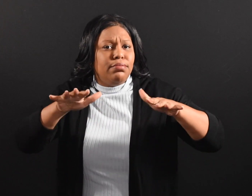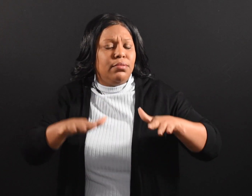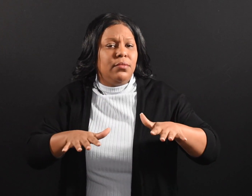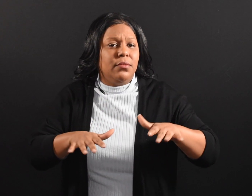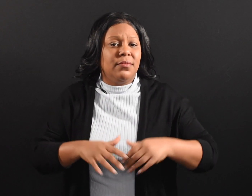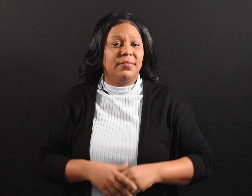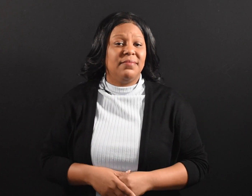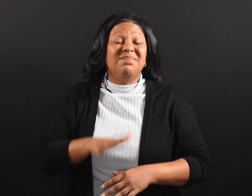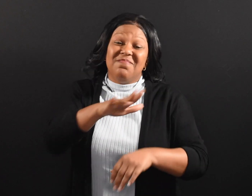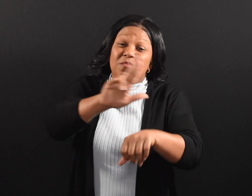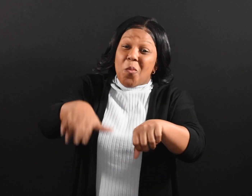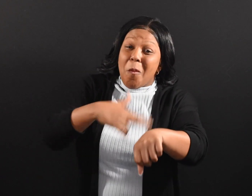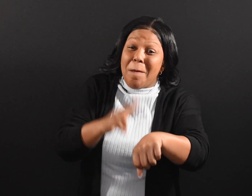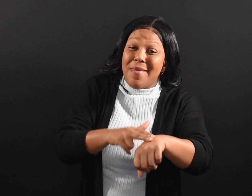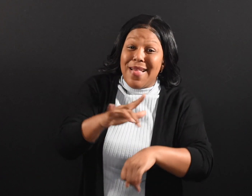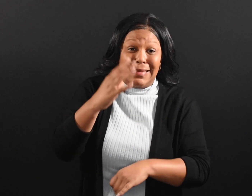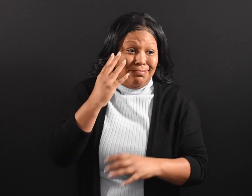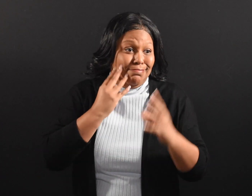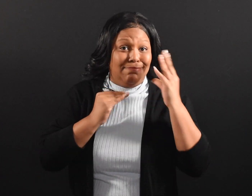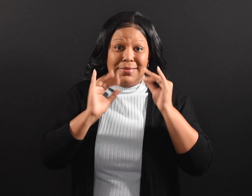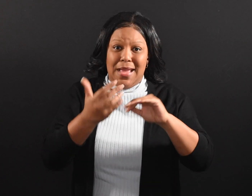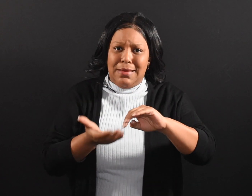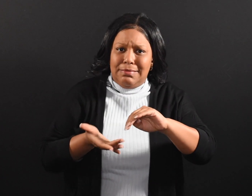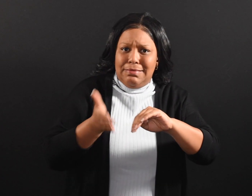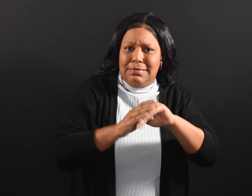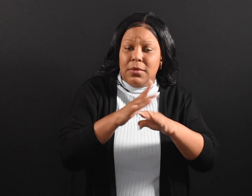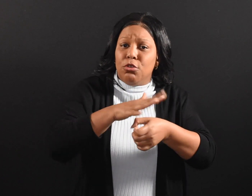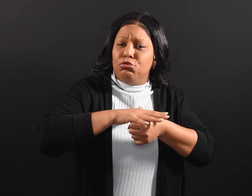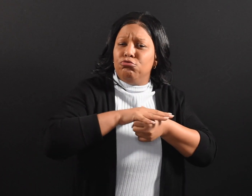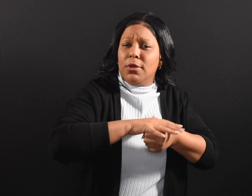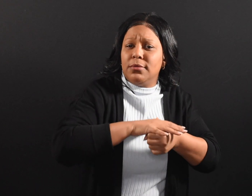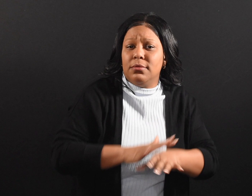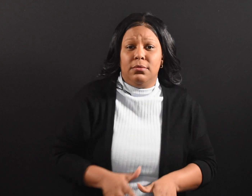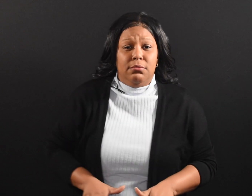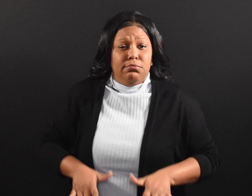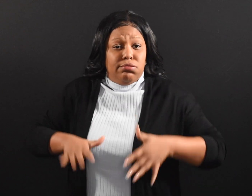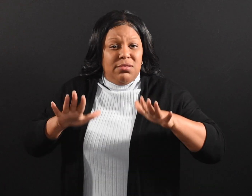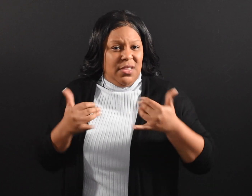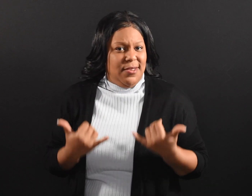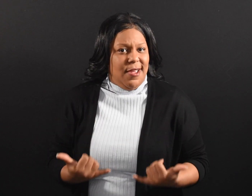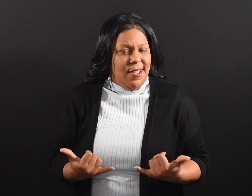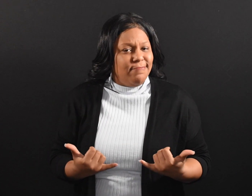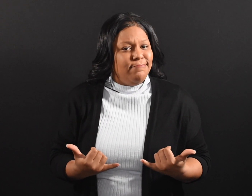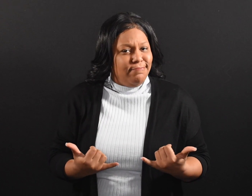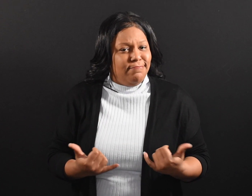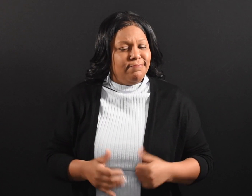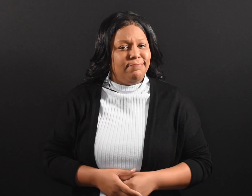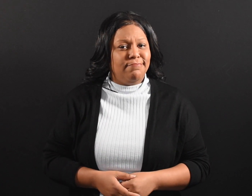It’s normal to be experiencing increased stress and anxiety right now. It is important